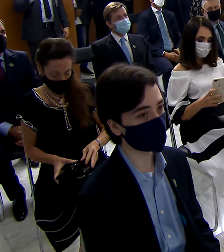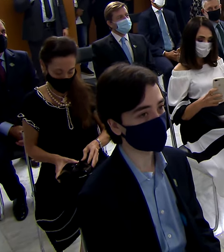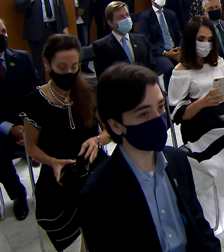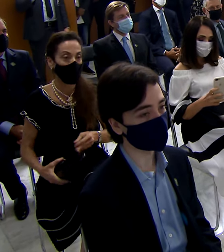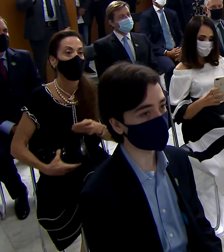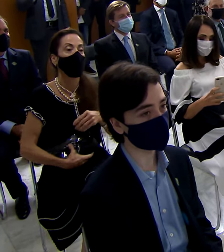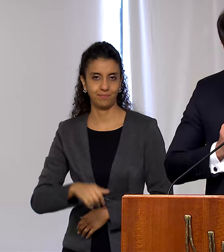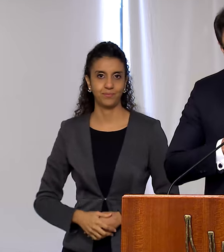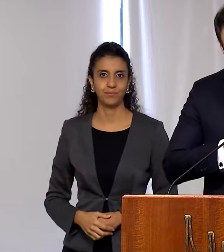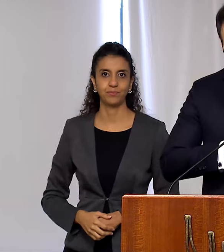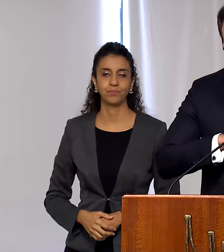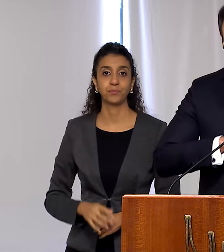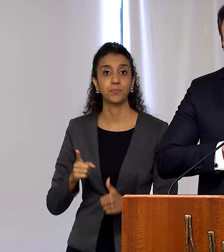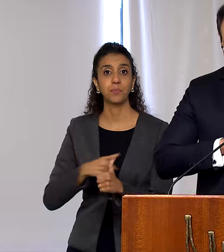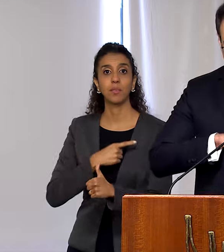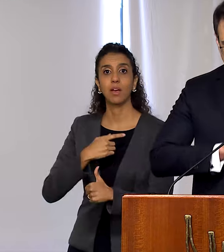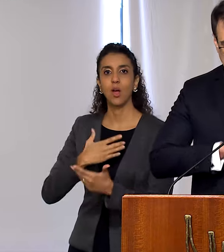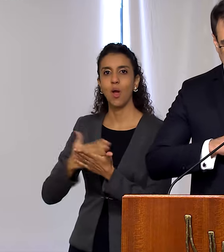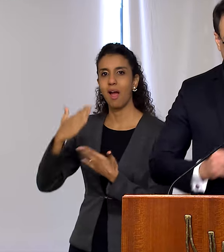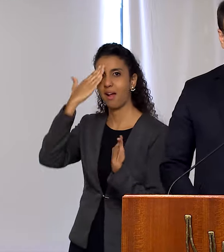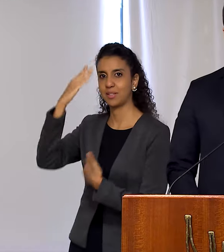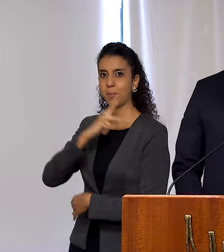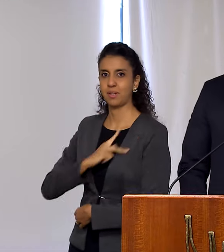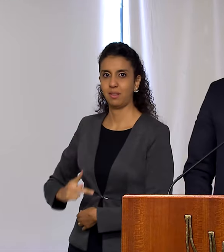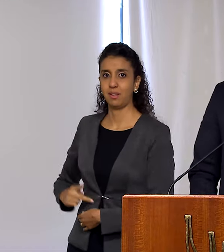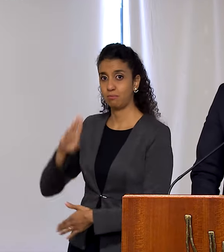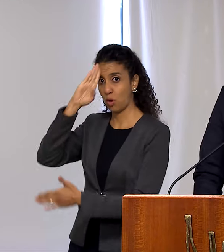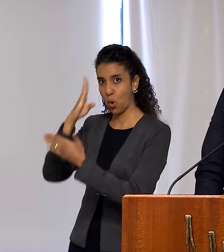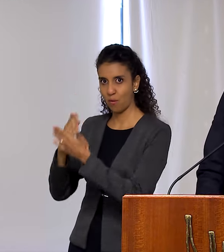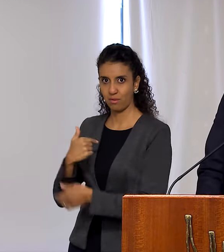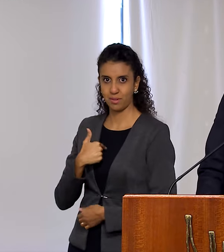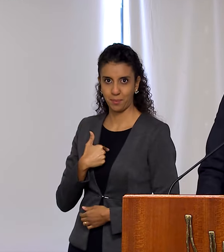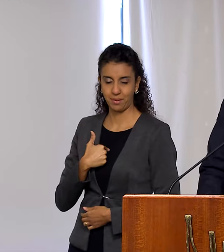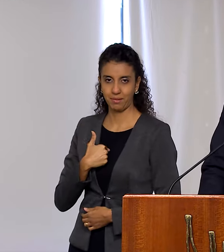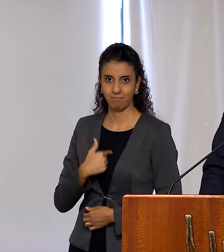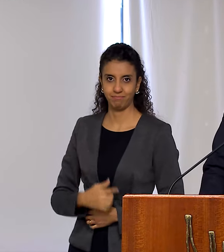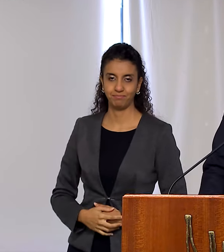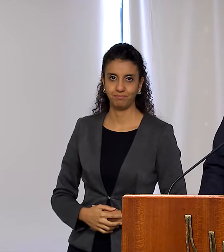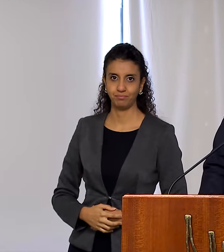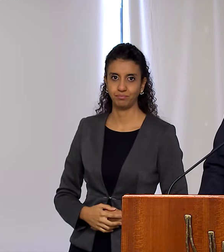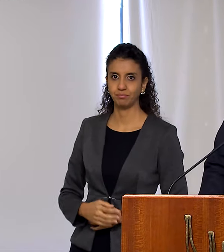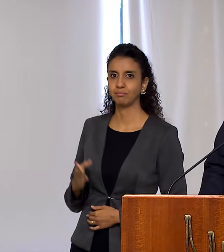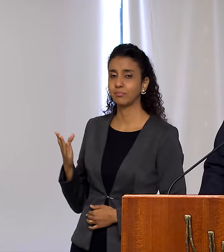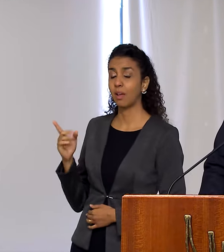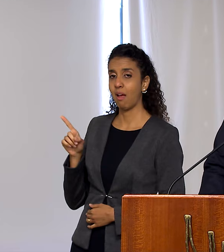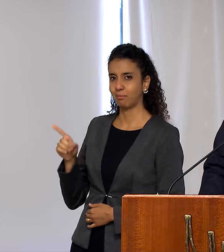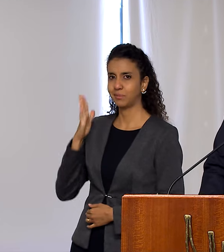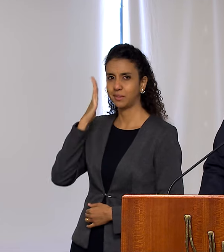I begin by thanking the President of the Republic for the trust he has placed in me. Your Excellency knows that you will continue